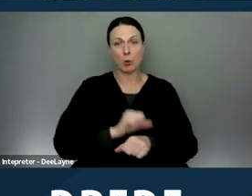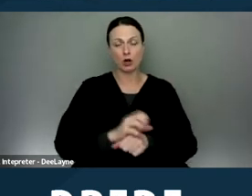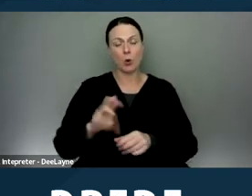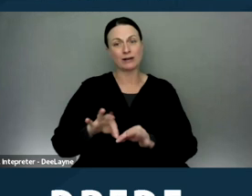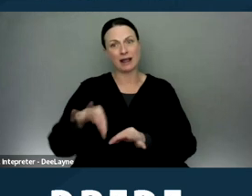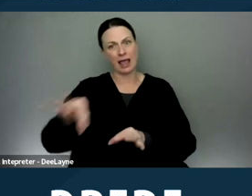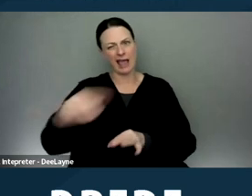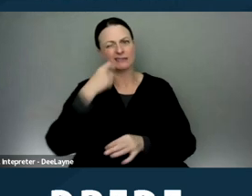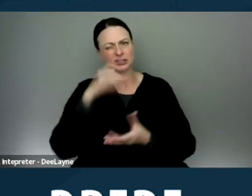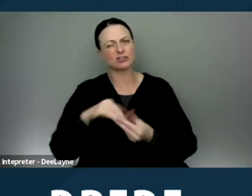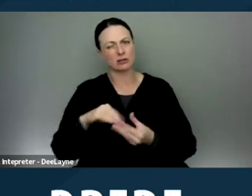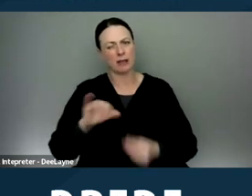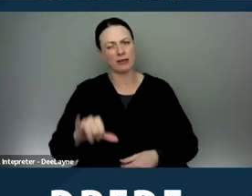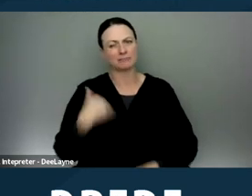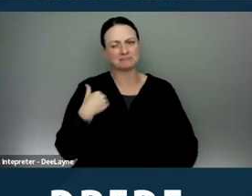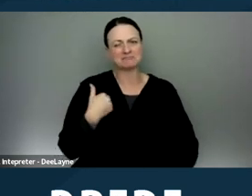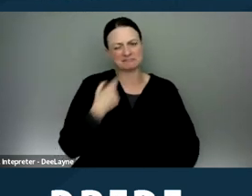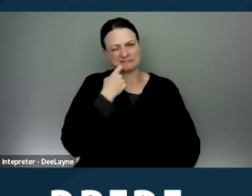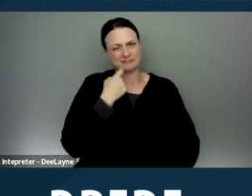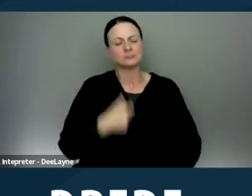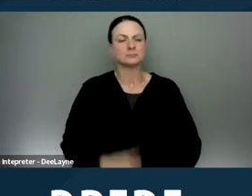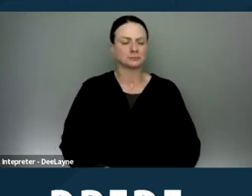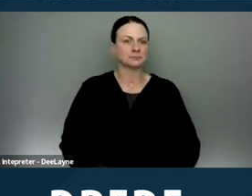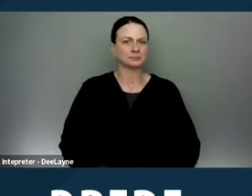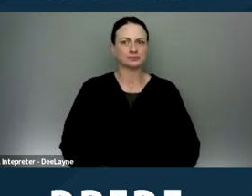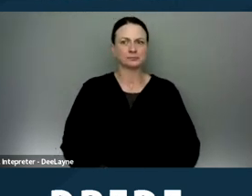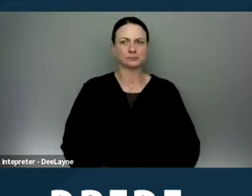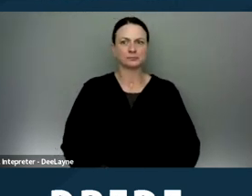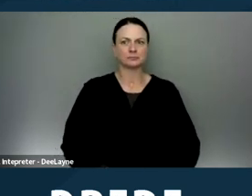I just spoke of how that is happening.